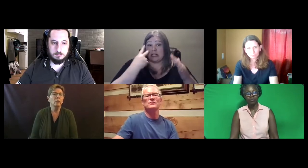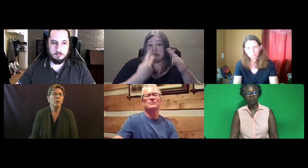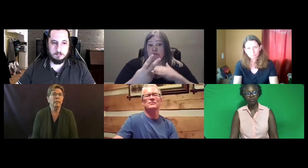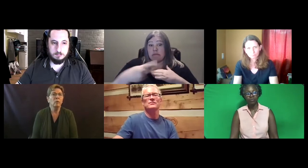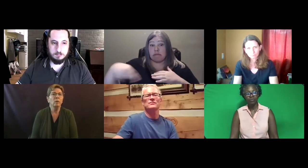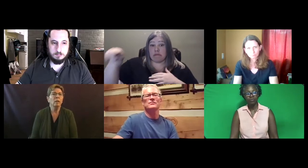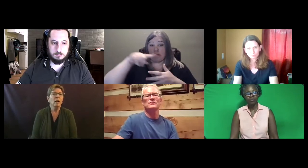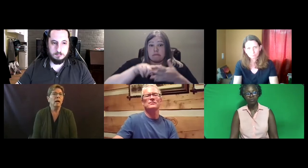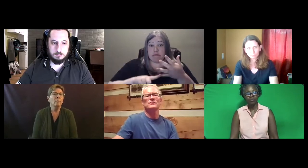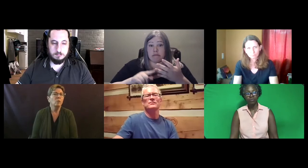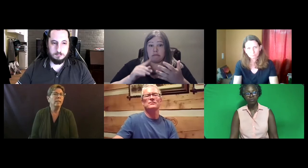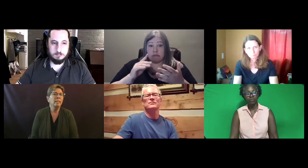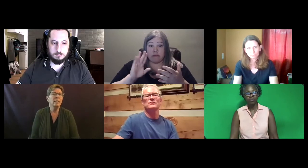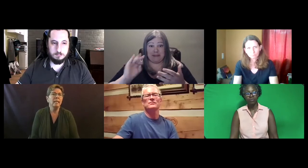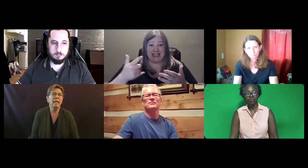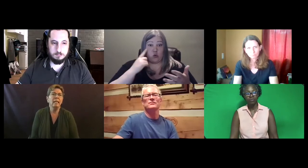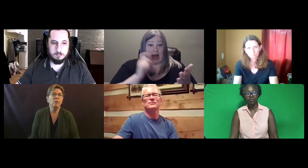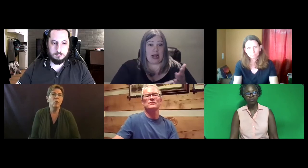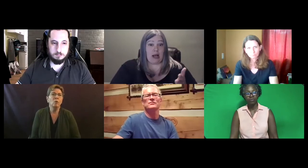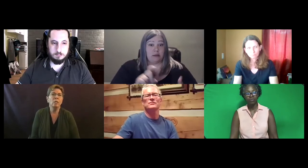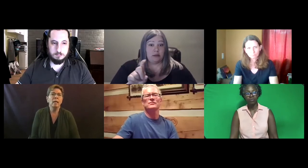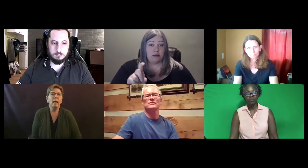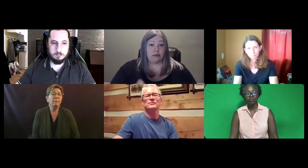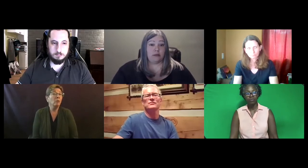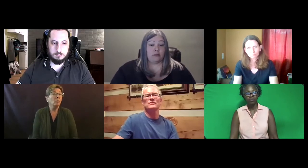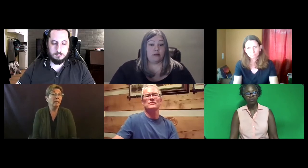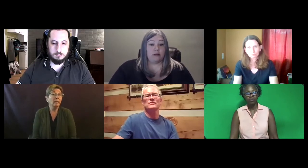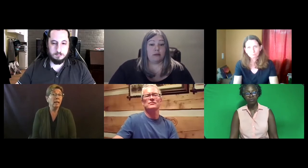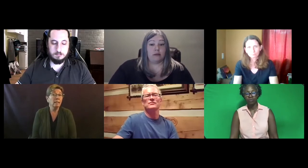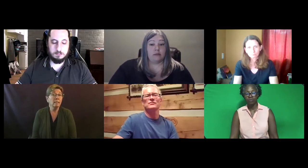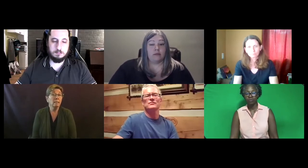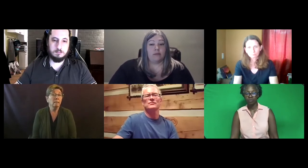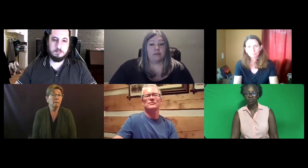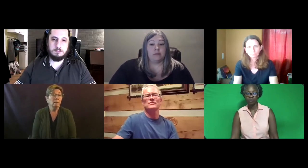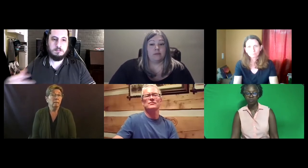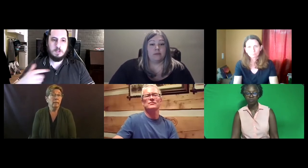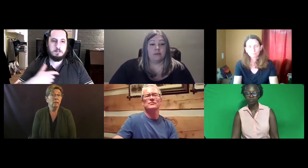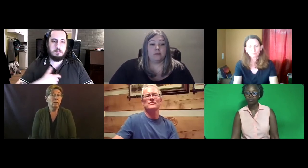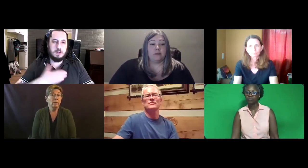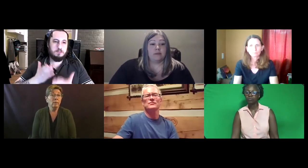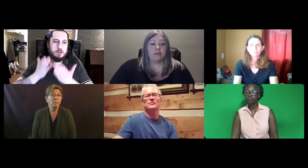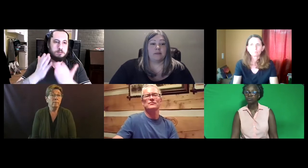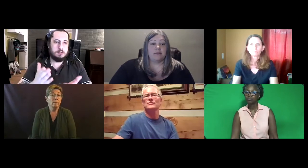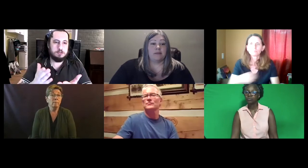Do we see any of those being recognized in Colorado?